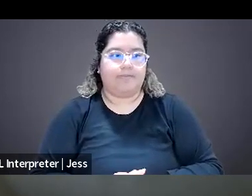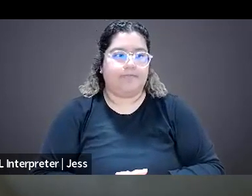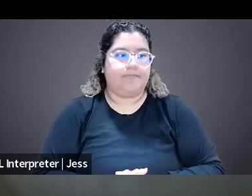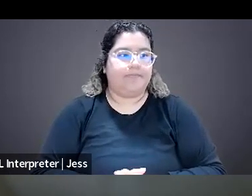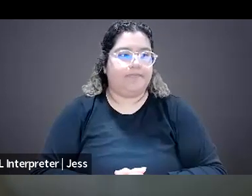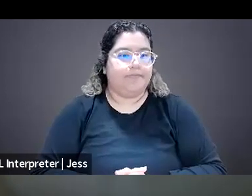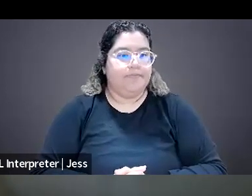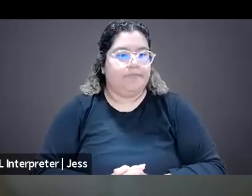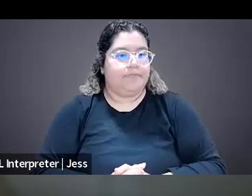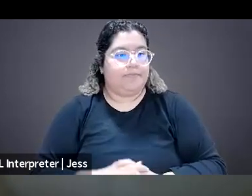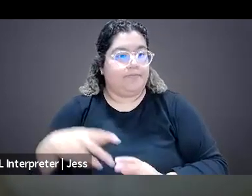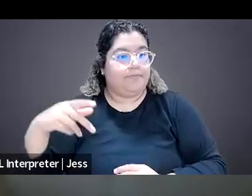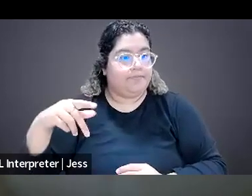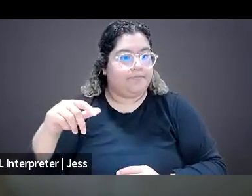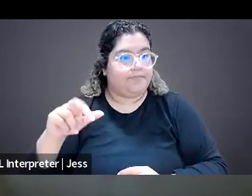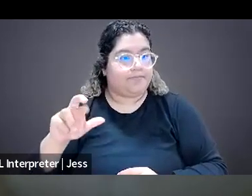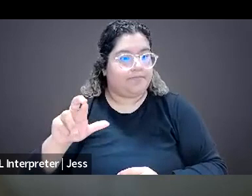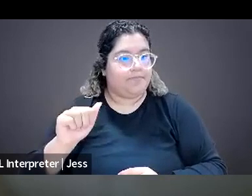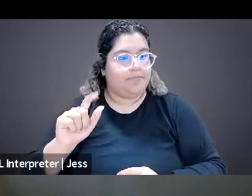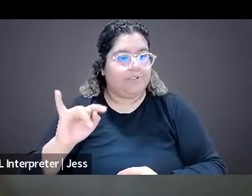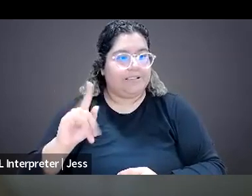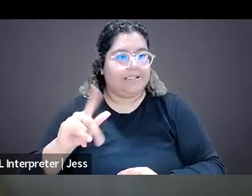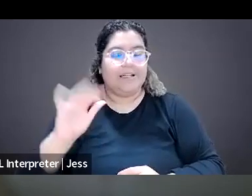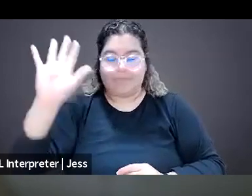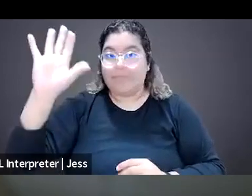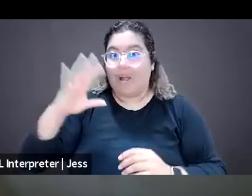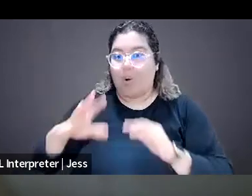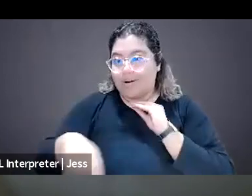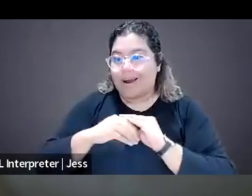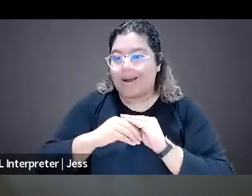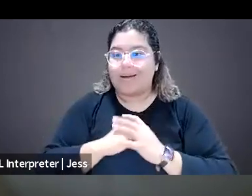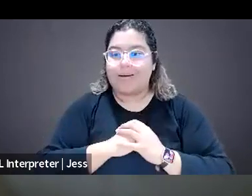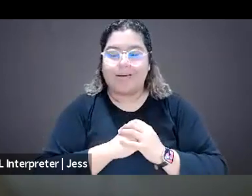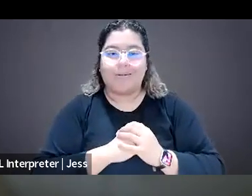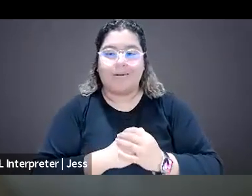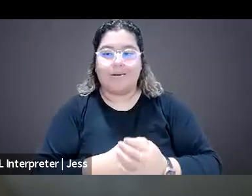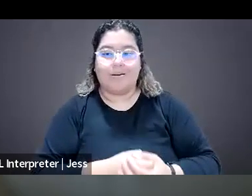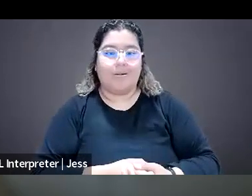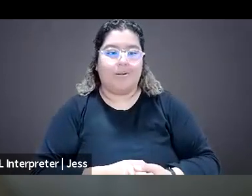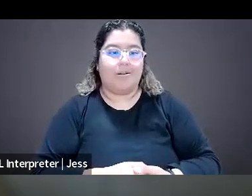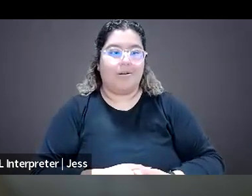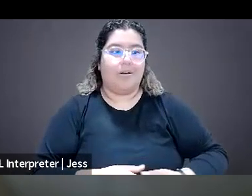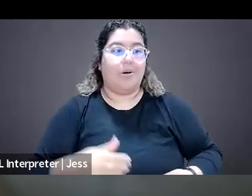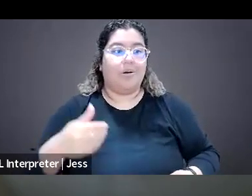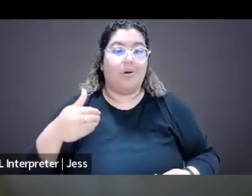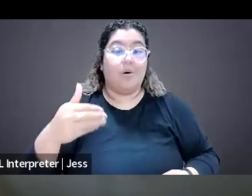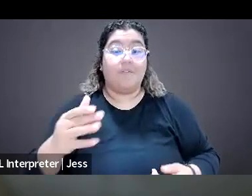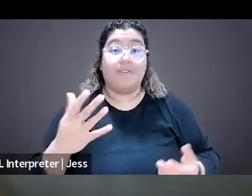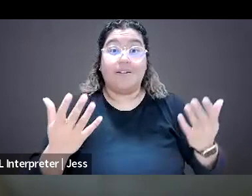I just wanna add on to that, this is Pratika, and I think a lot of the times it could even start with like